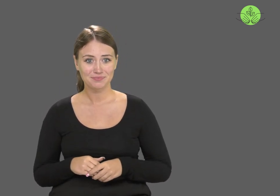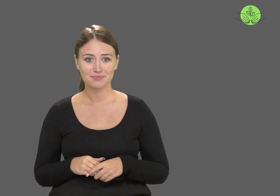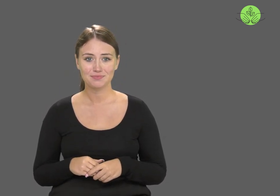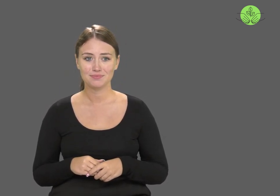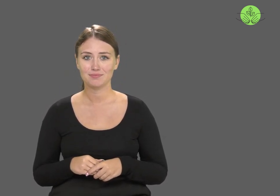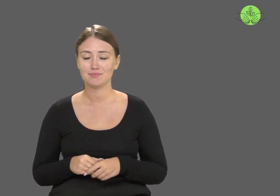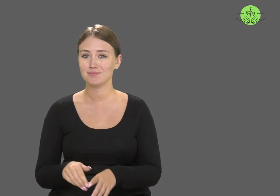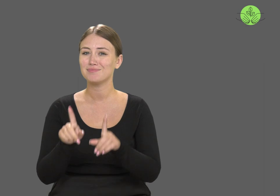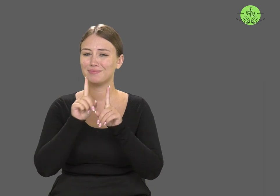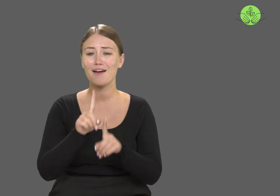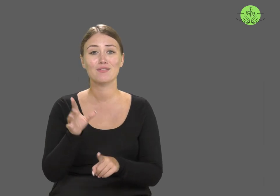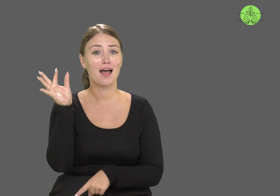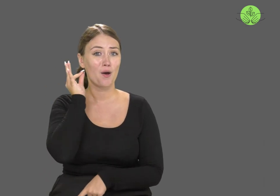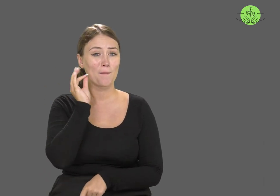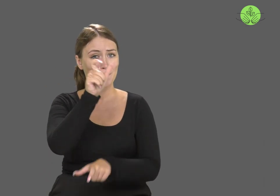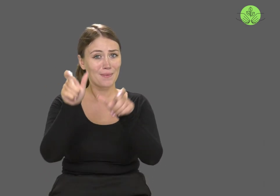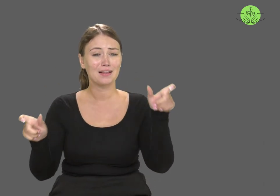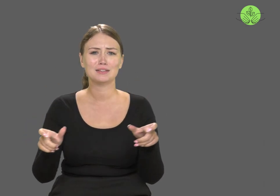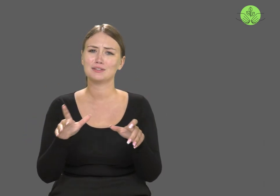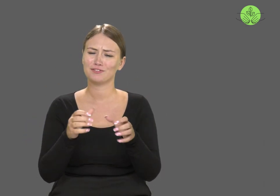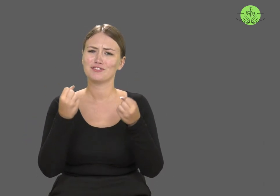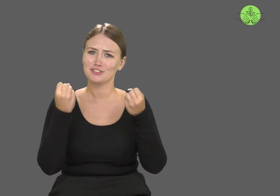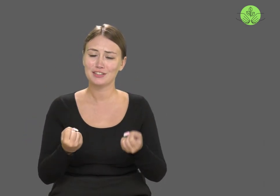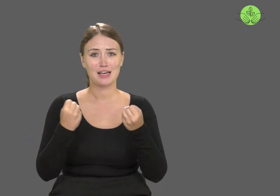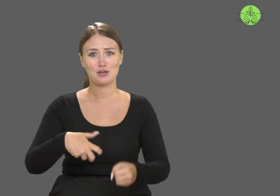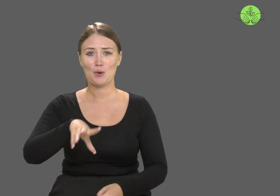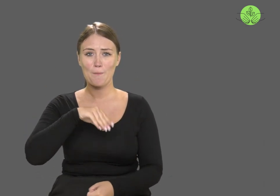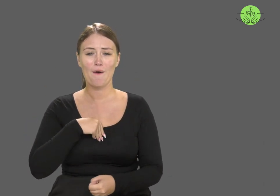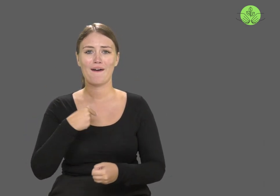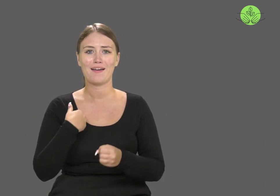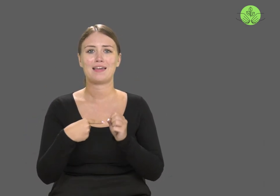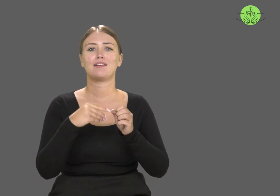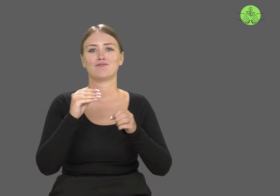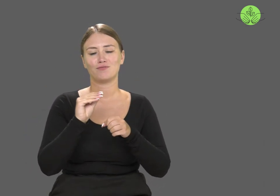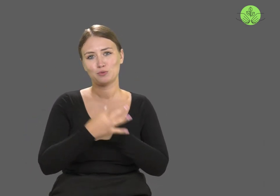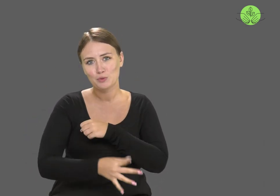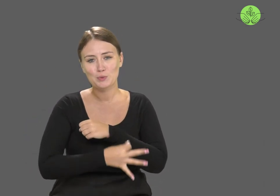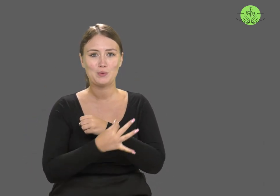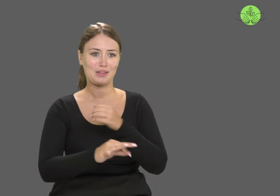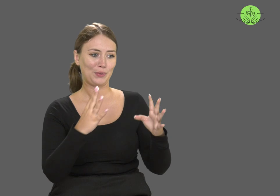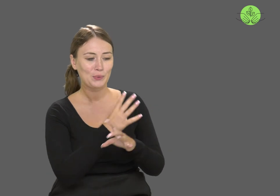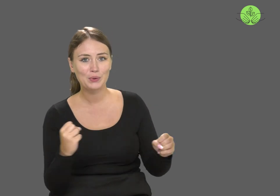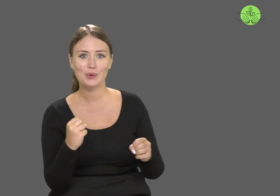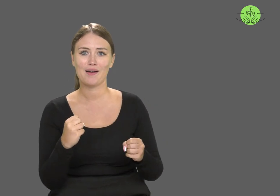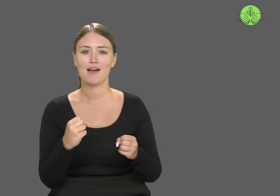It was much harder for women to obtain an education,